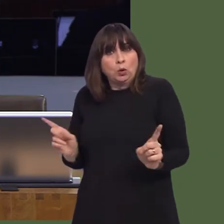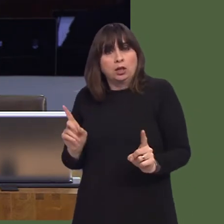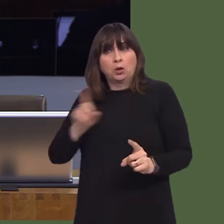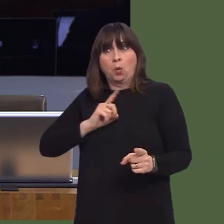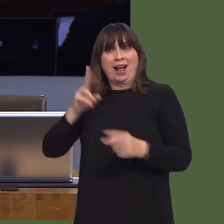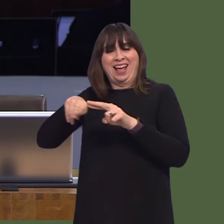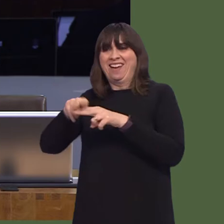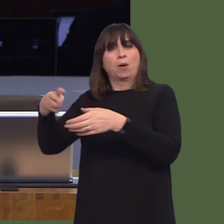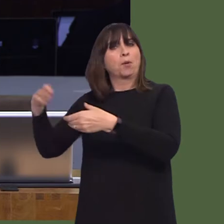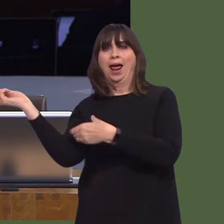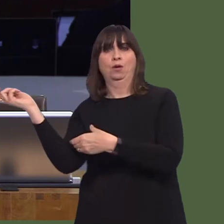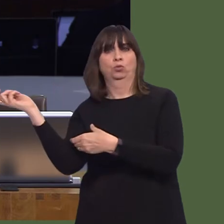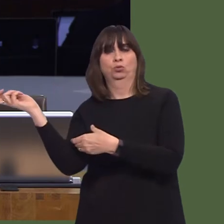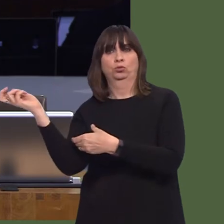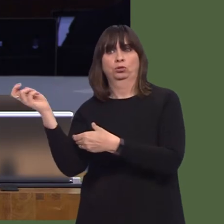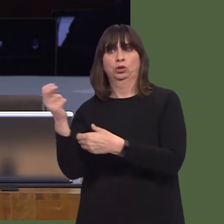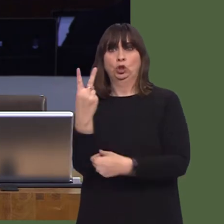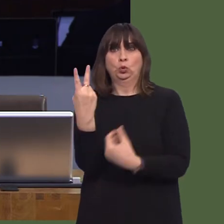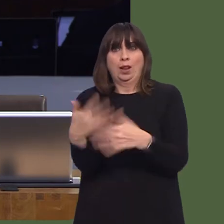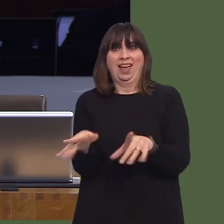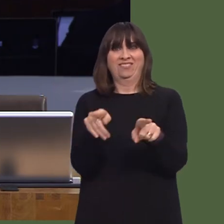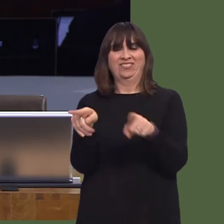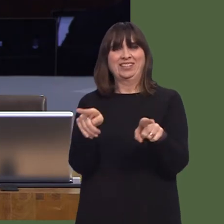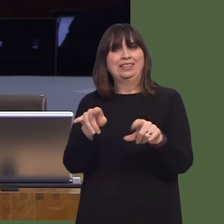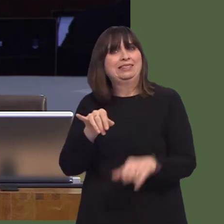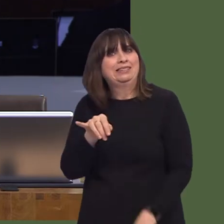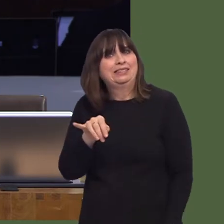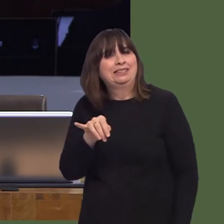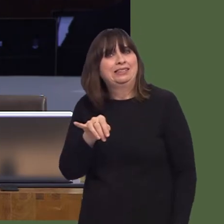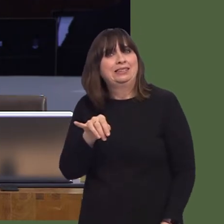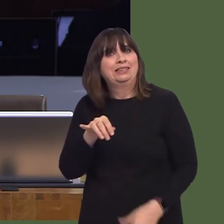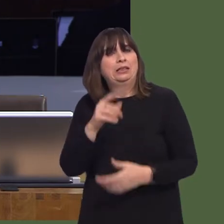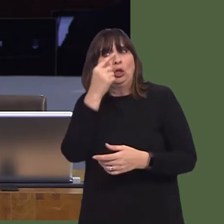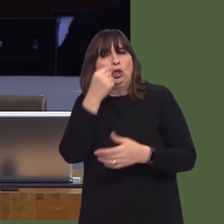I want to see Wales thrive economically just like the picture you've painted, but I had